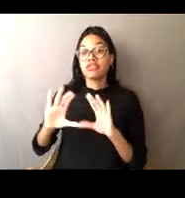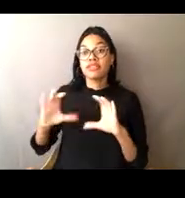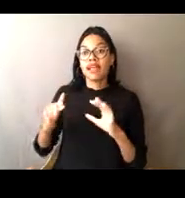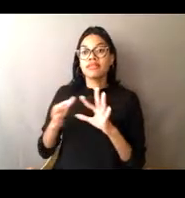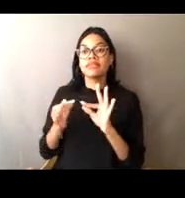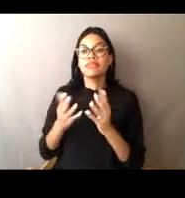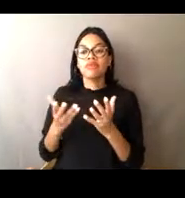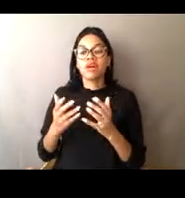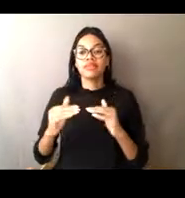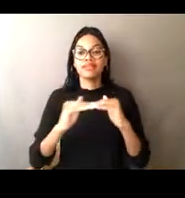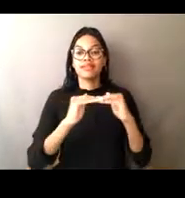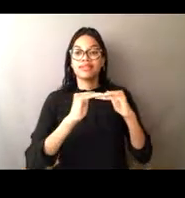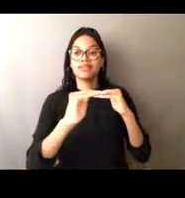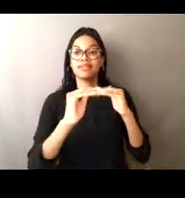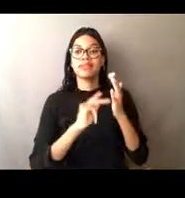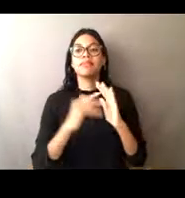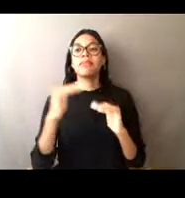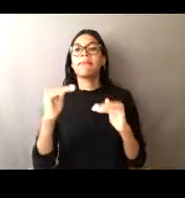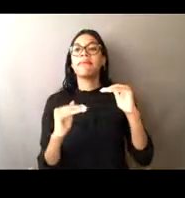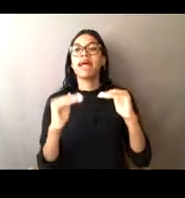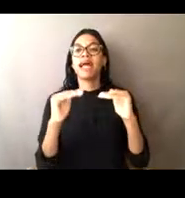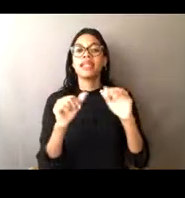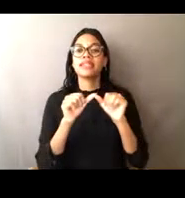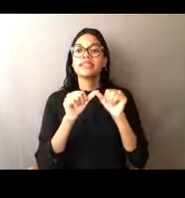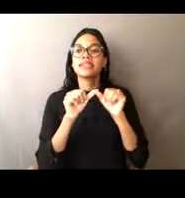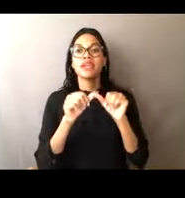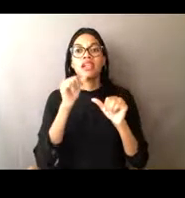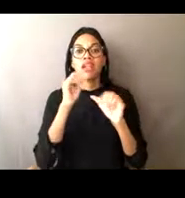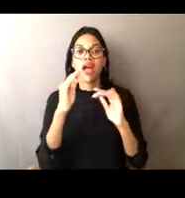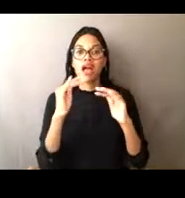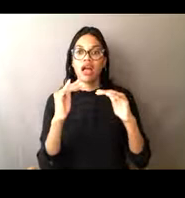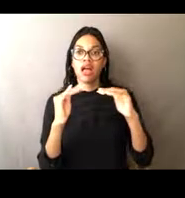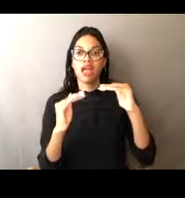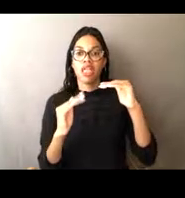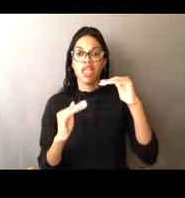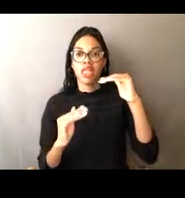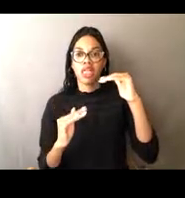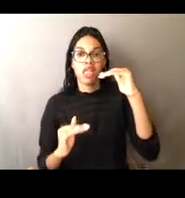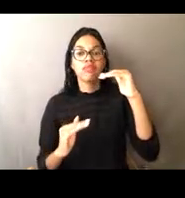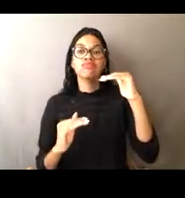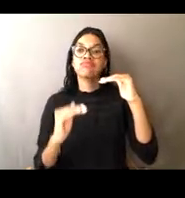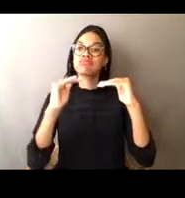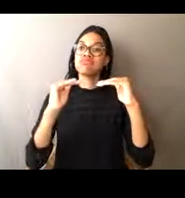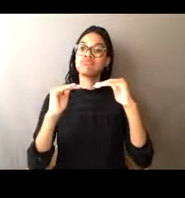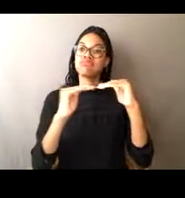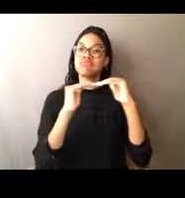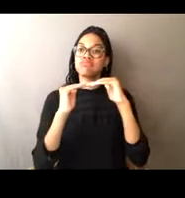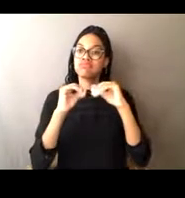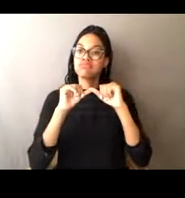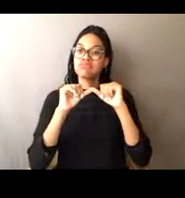use what you have and not in excess, and then Theodore is also saying also to keep the environment in balance,